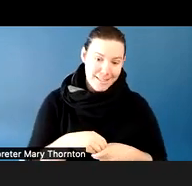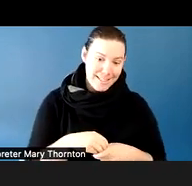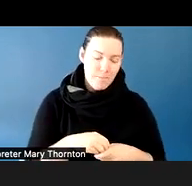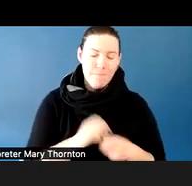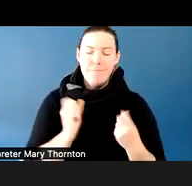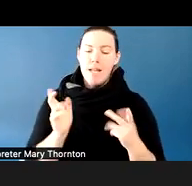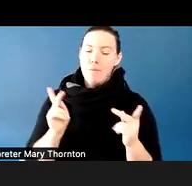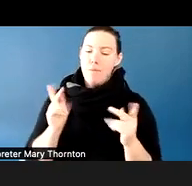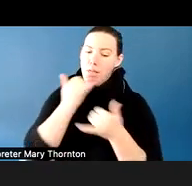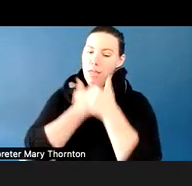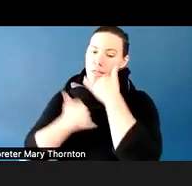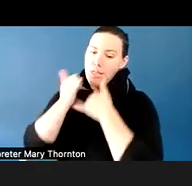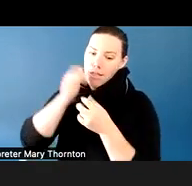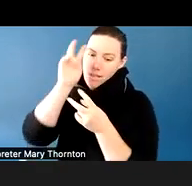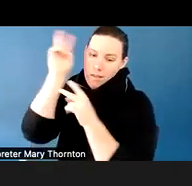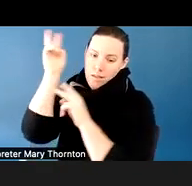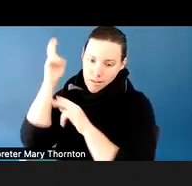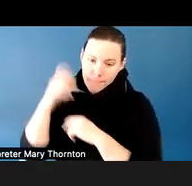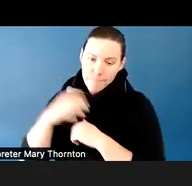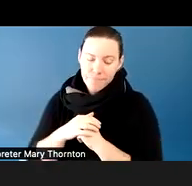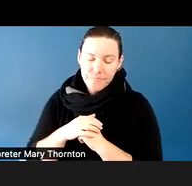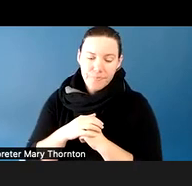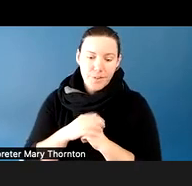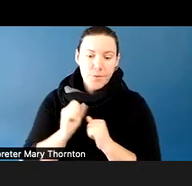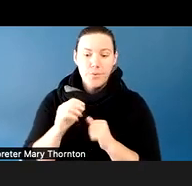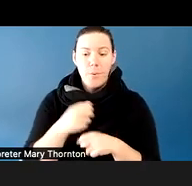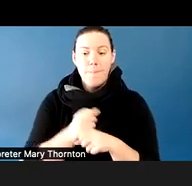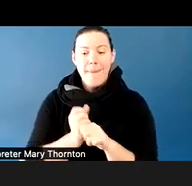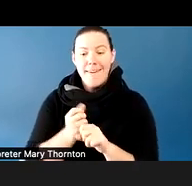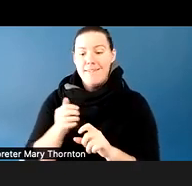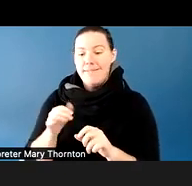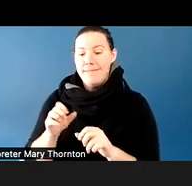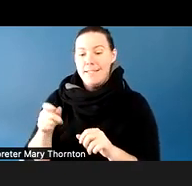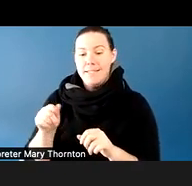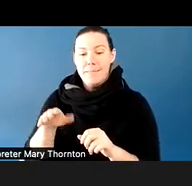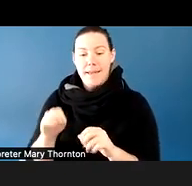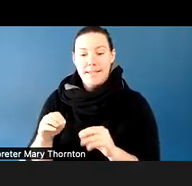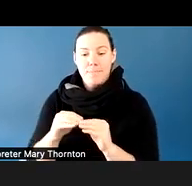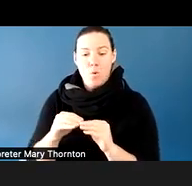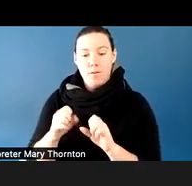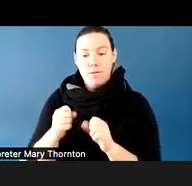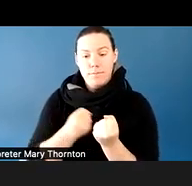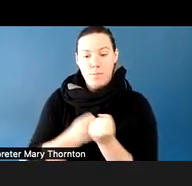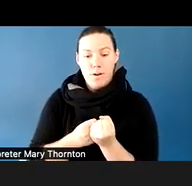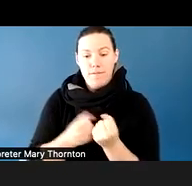for neuro-diverse students, and making them welcoming and supportive, is being able to spread awareness and knowledge